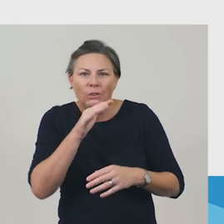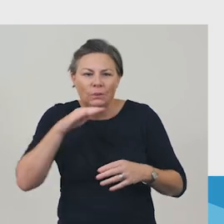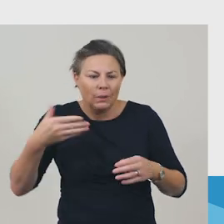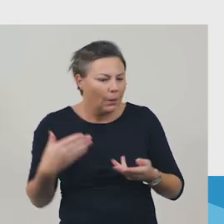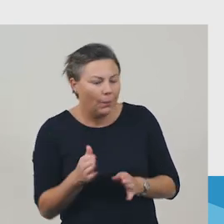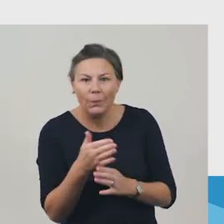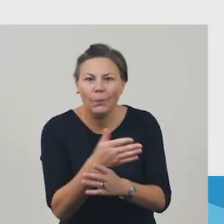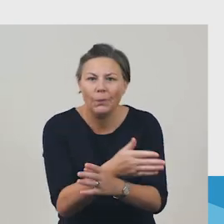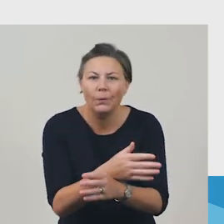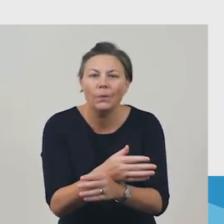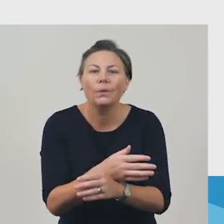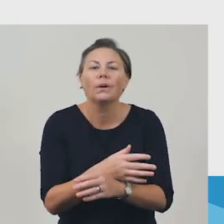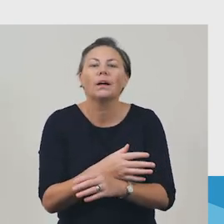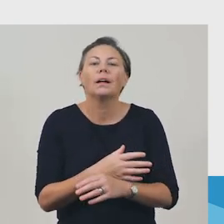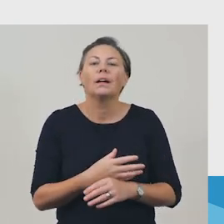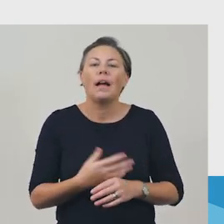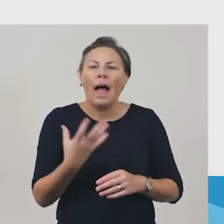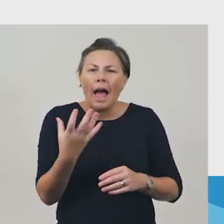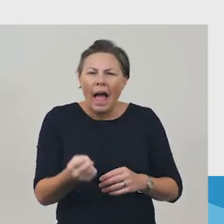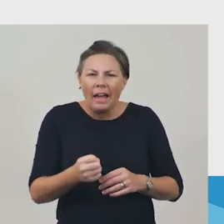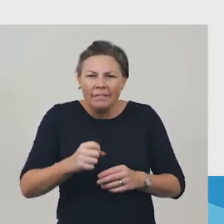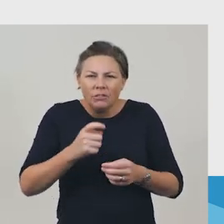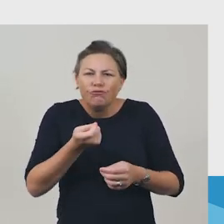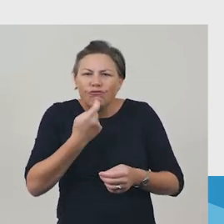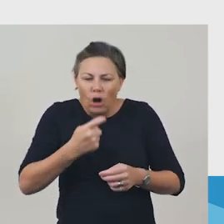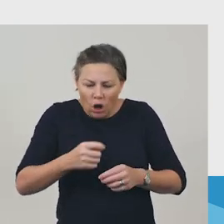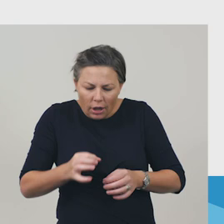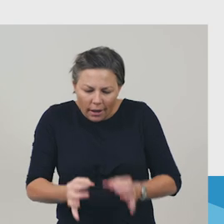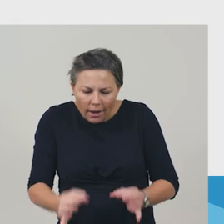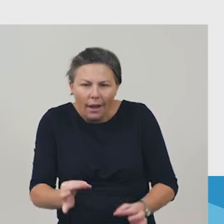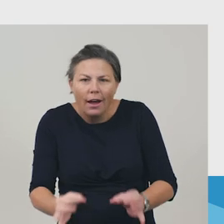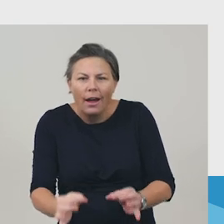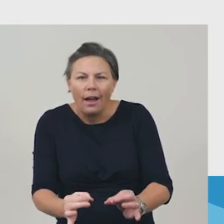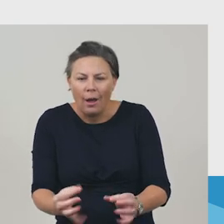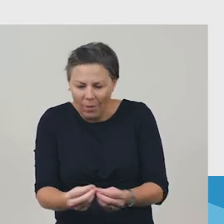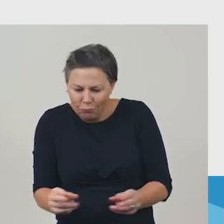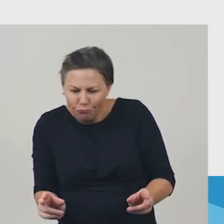Just under the smooth brown stones yabbies burrow around my feet.